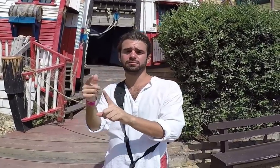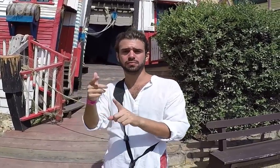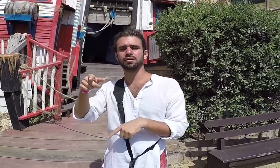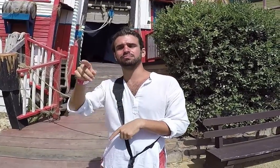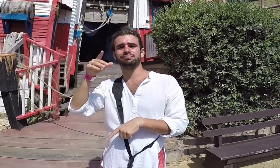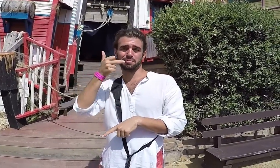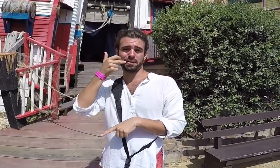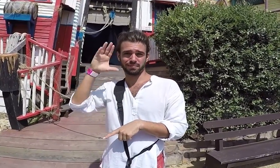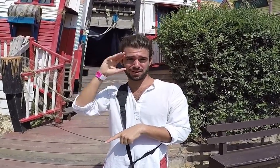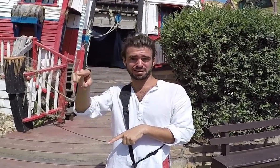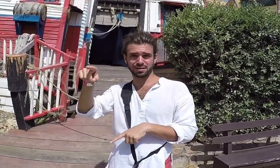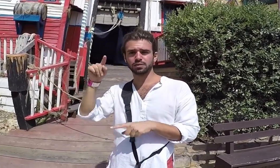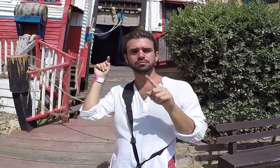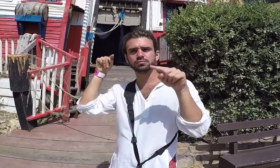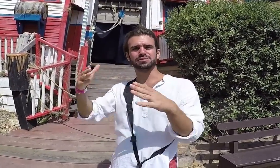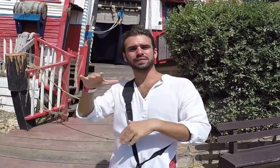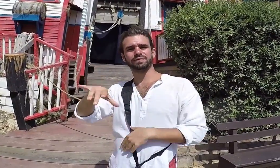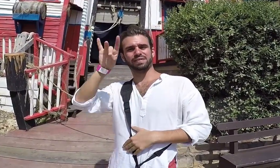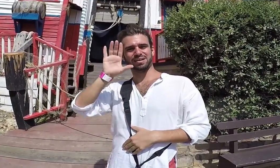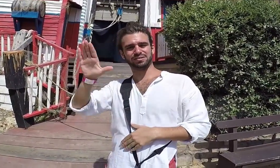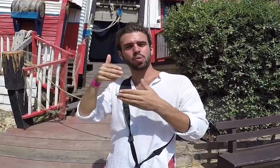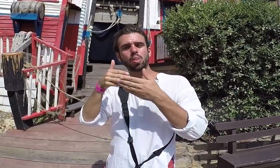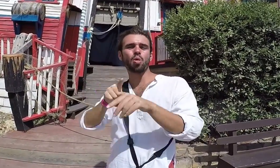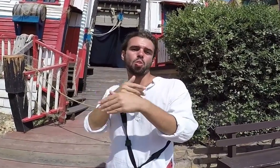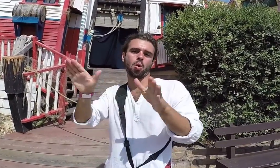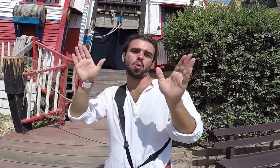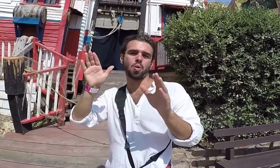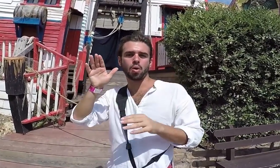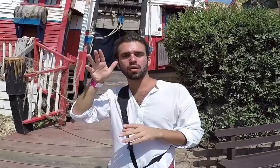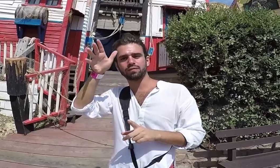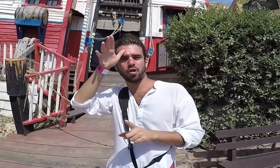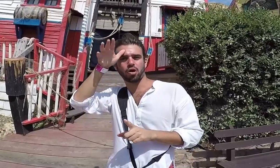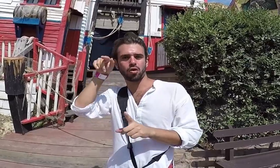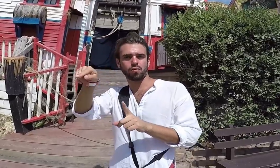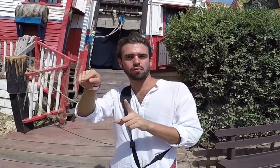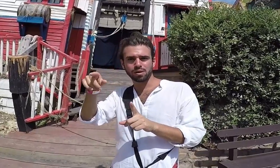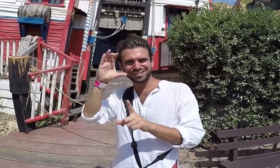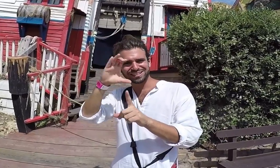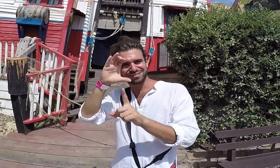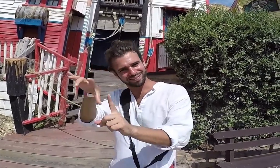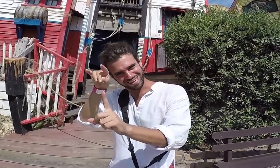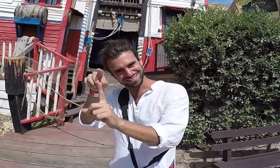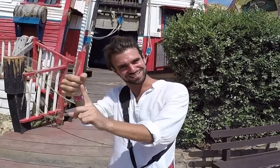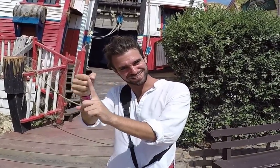The story is based on where the sailor Popeye arrives in an attempt to find his long-lost father.